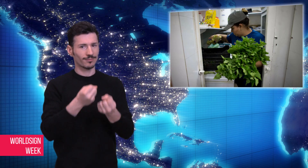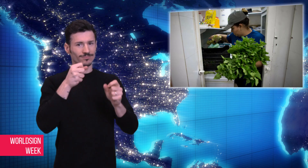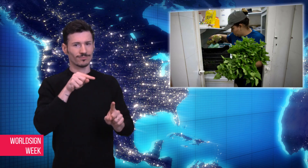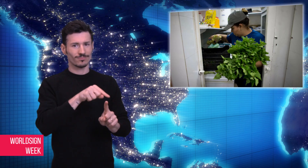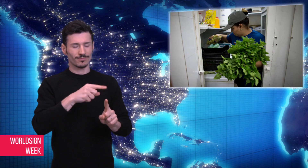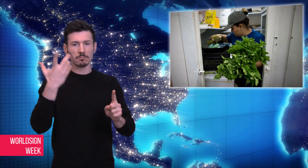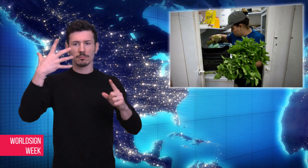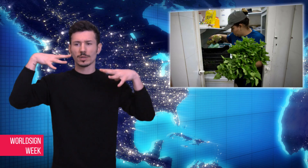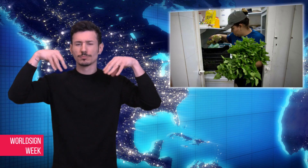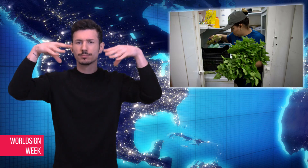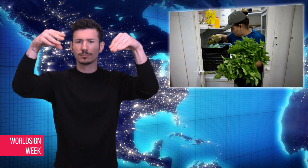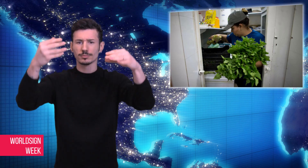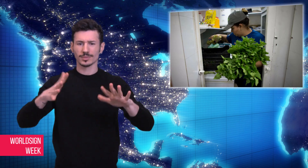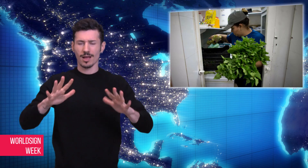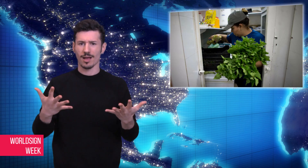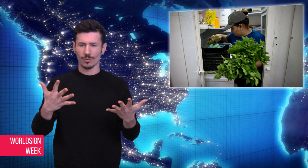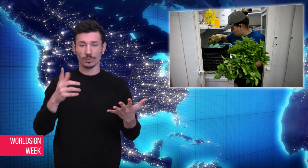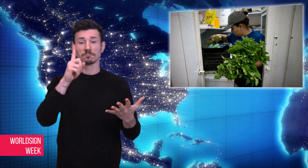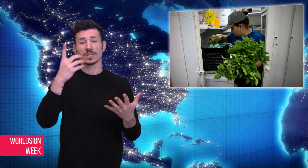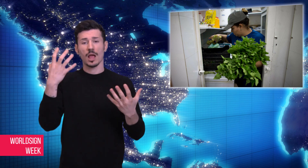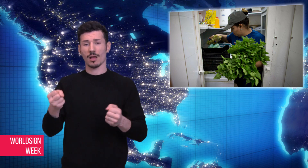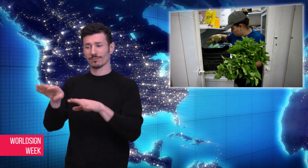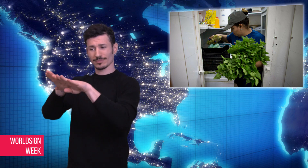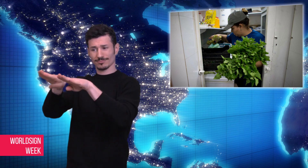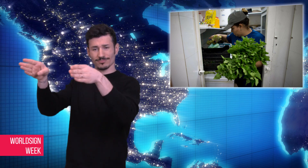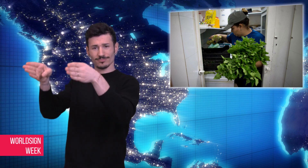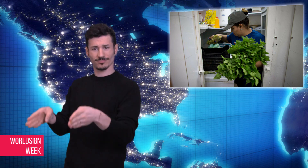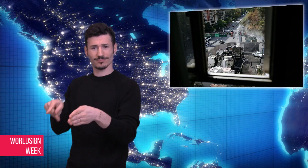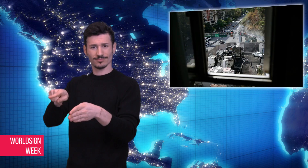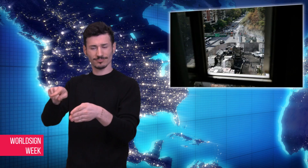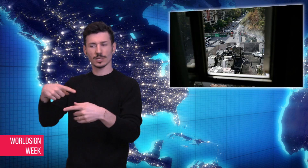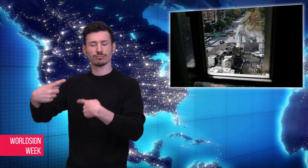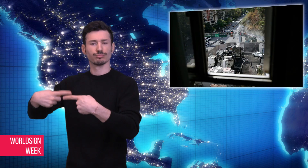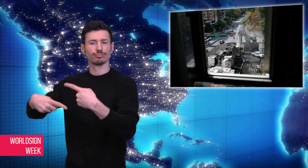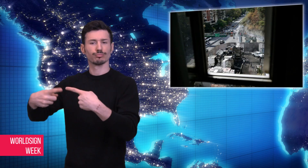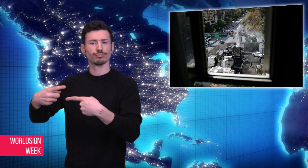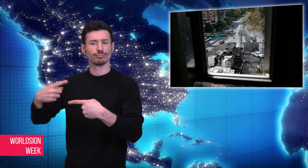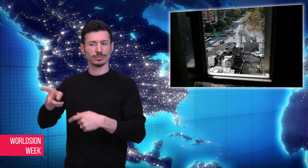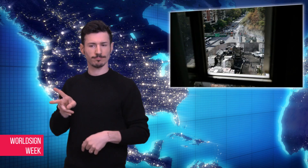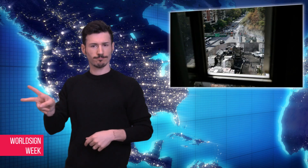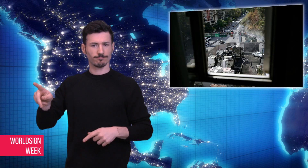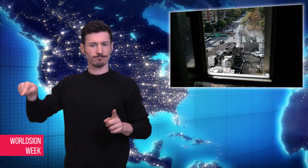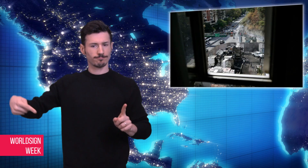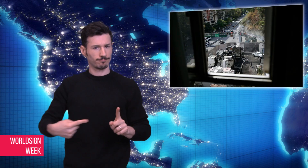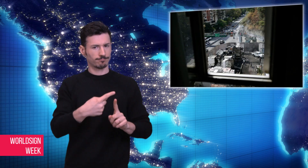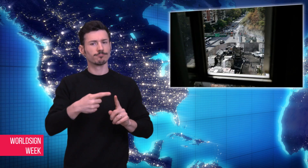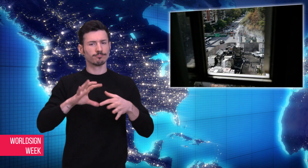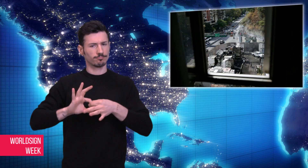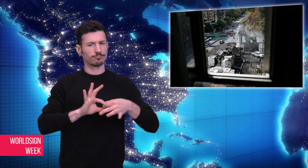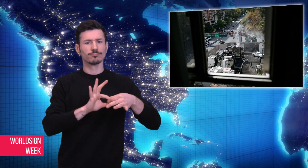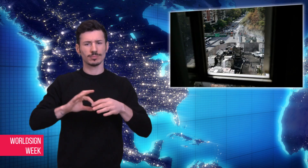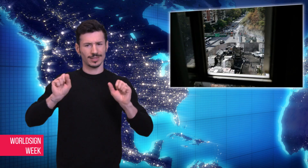machines to help take care of them. Many of those life-saving